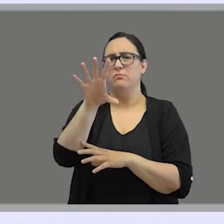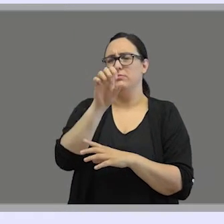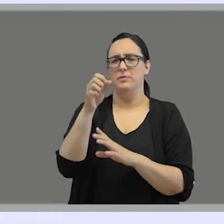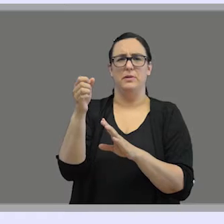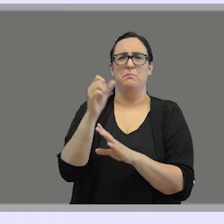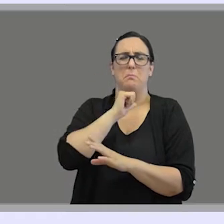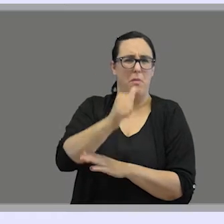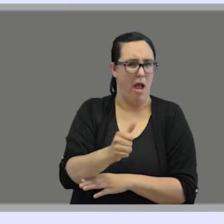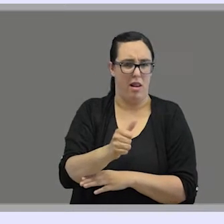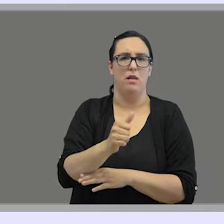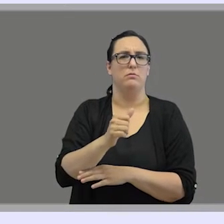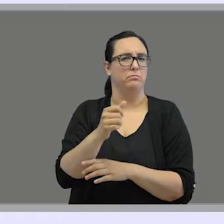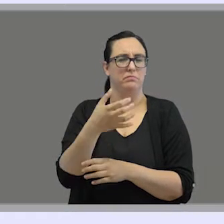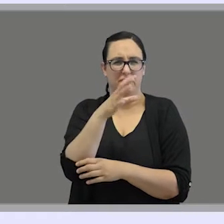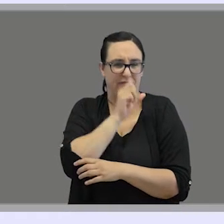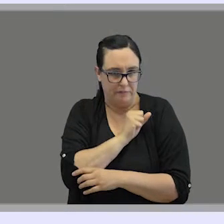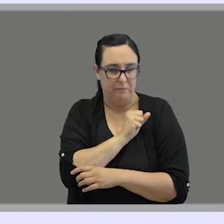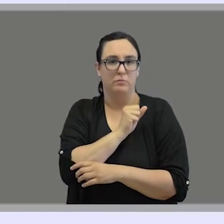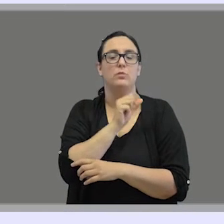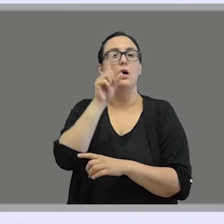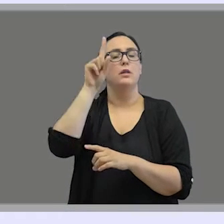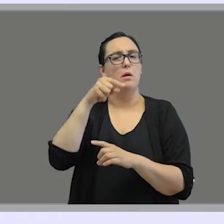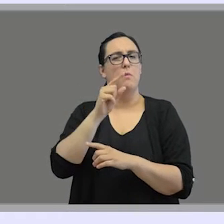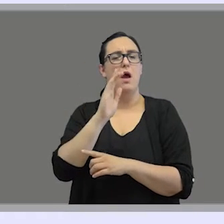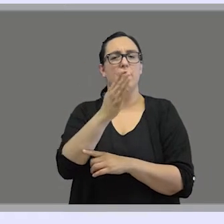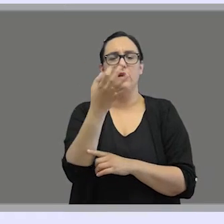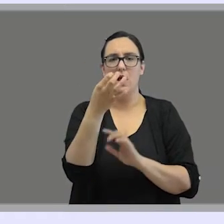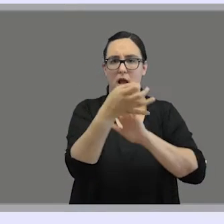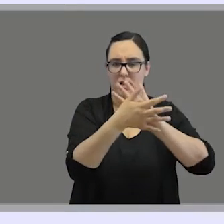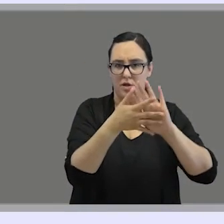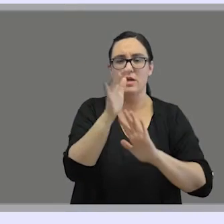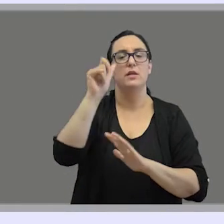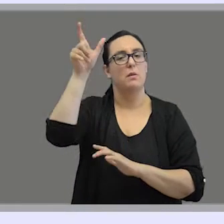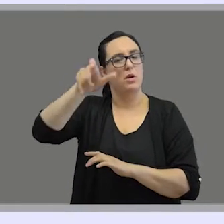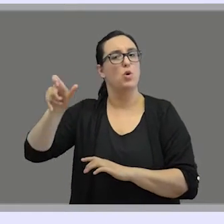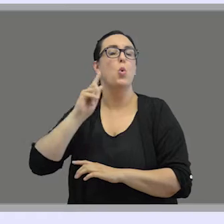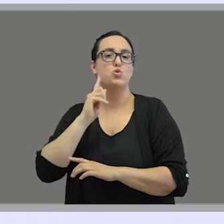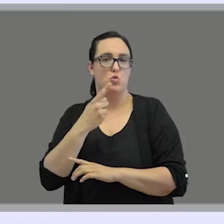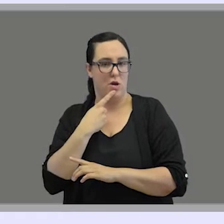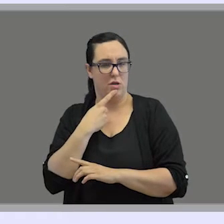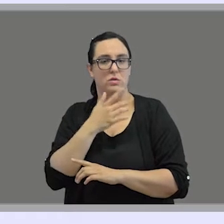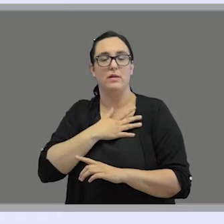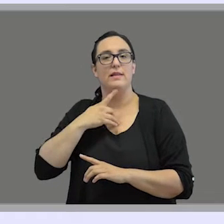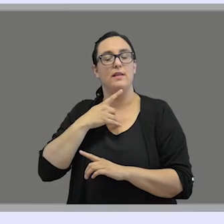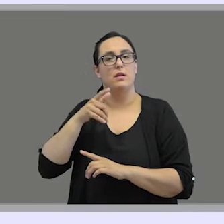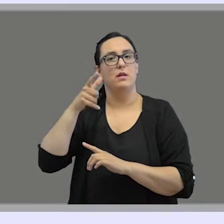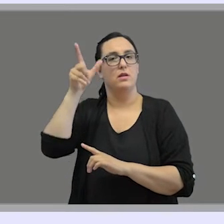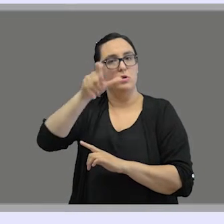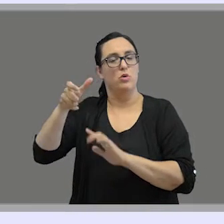that affect both languages and also their users, namely, deaf signers or deaf sign language users.